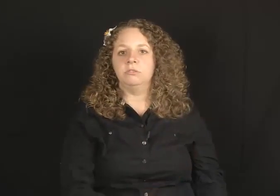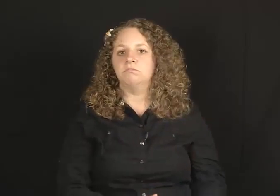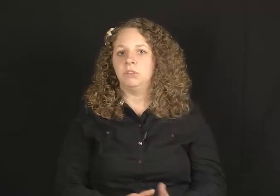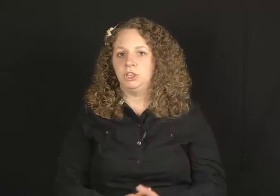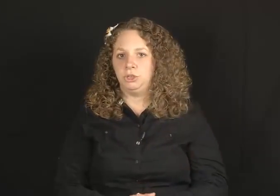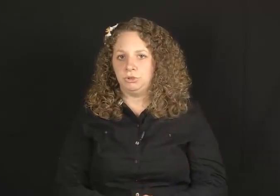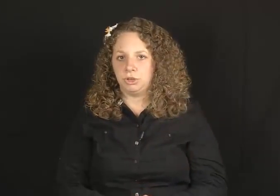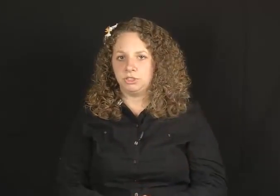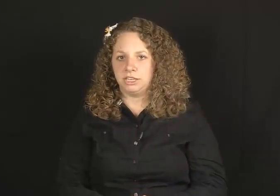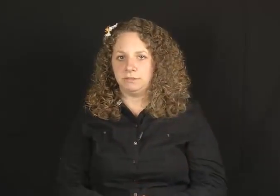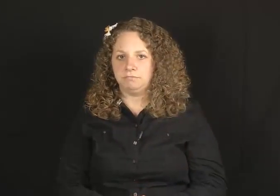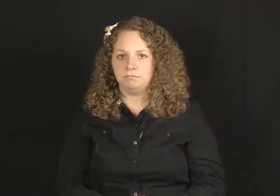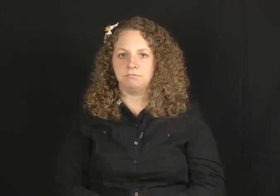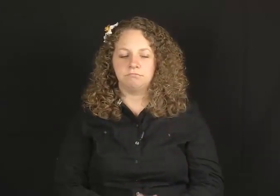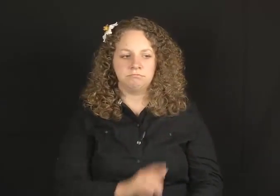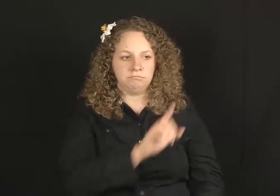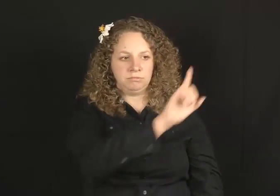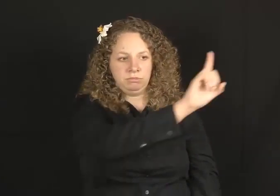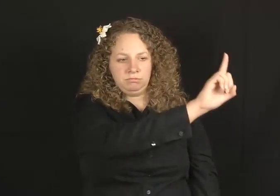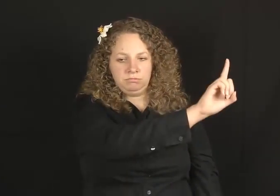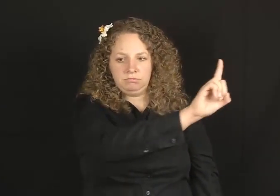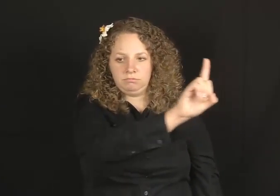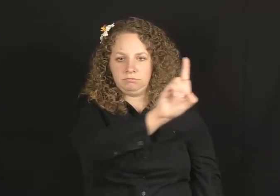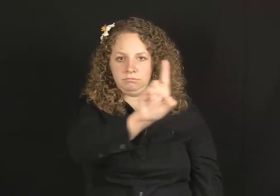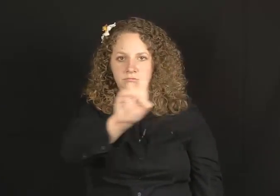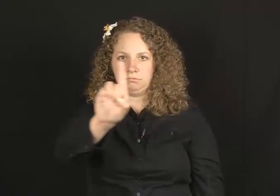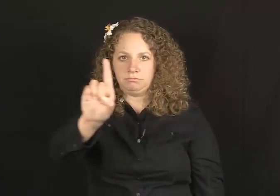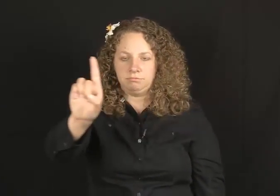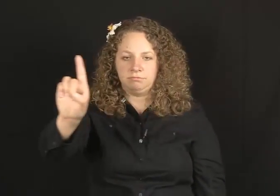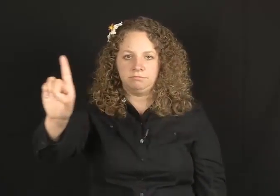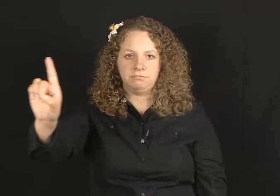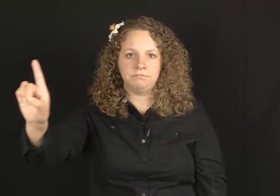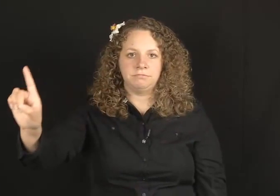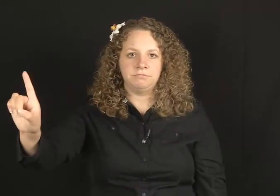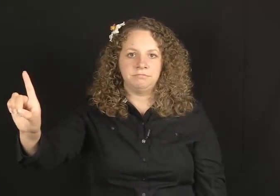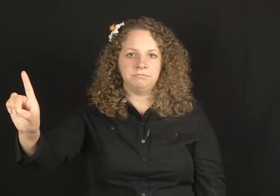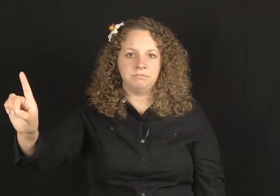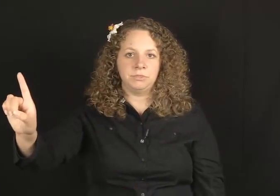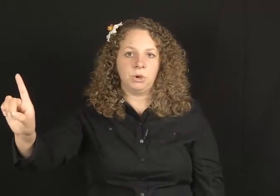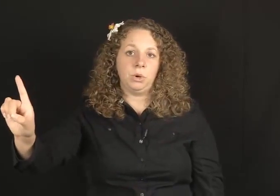Or YOU GO TO HIM (1 handshape from side to side).